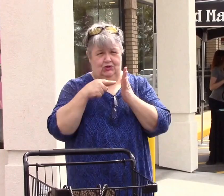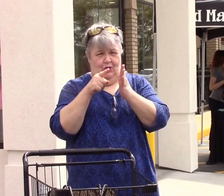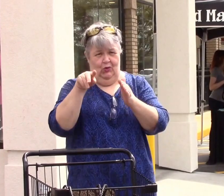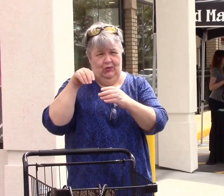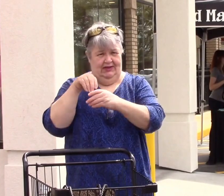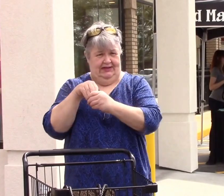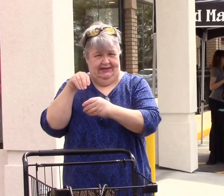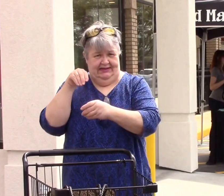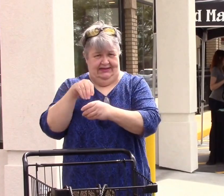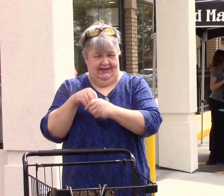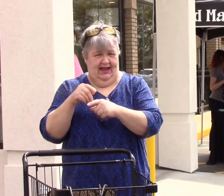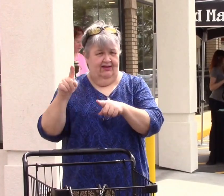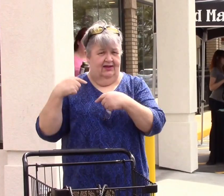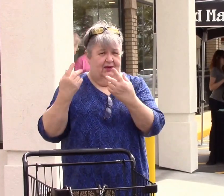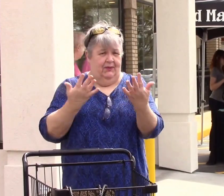We will show you the inside.